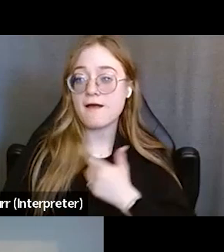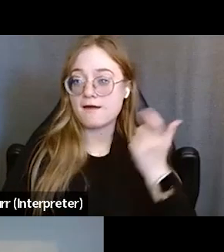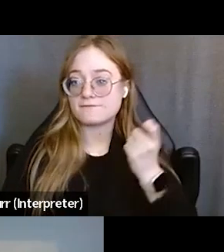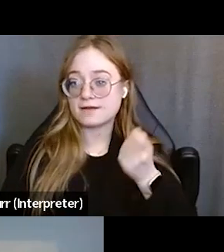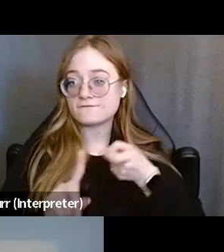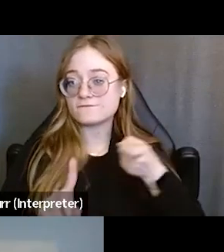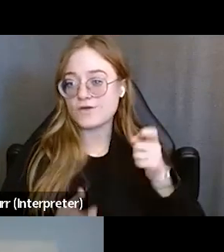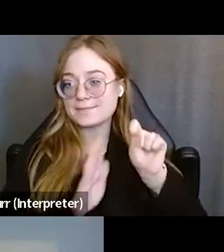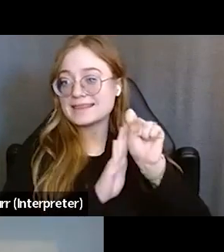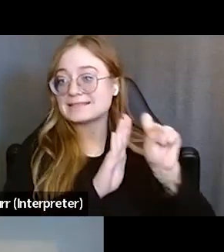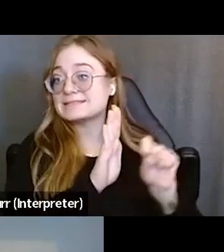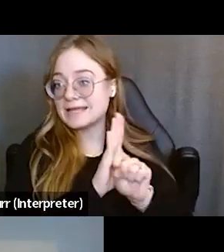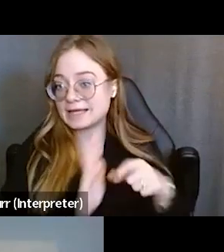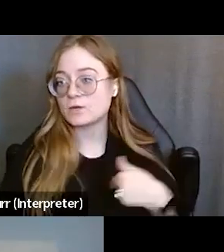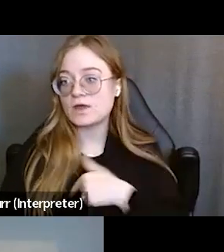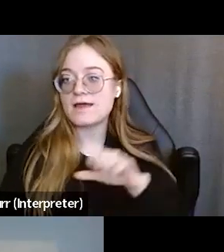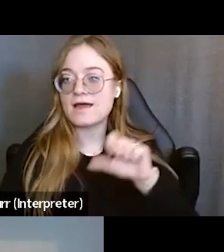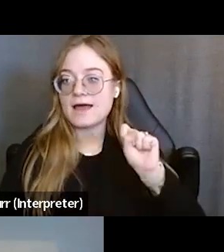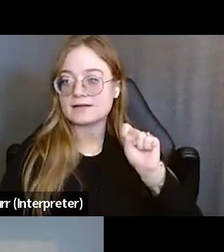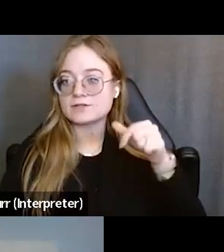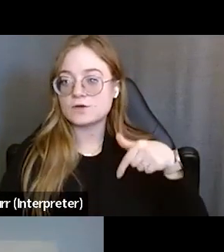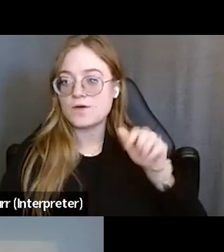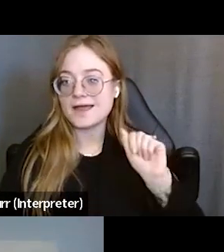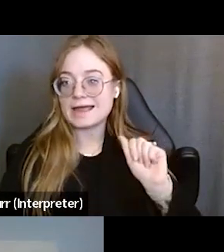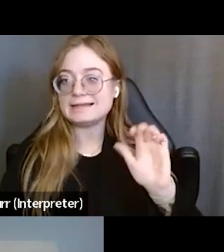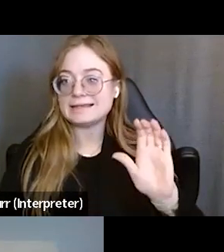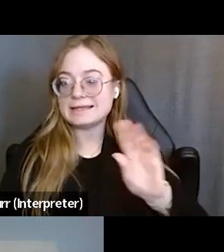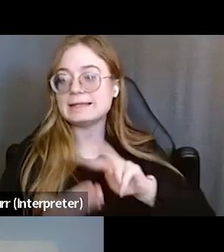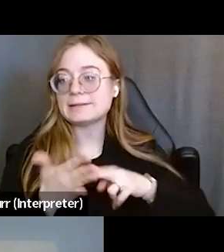because we are an FQHC, we get federal dollars, you know,